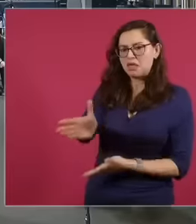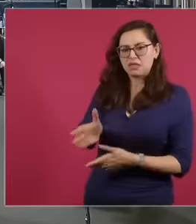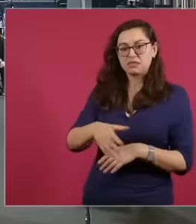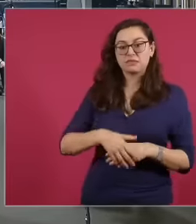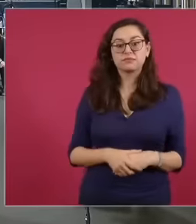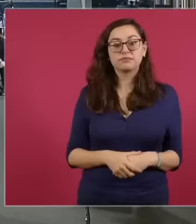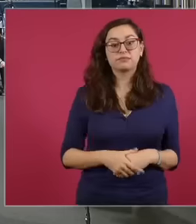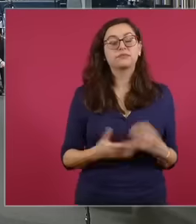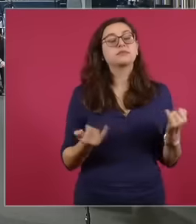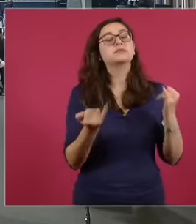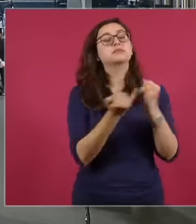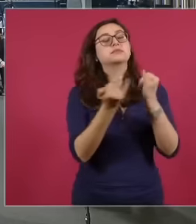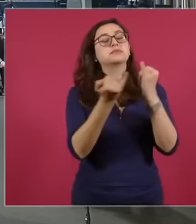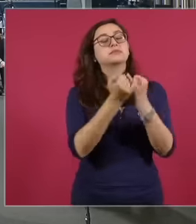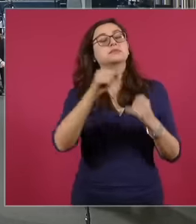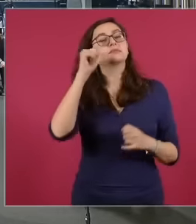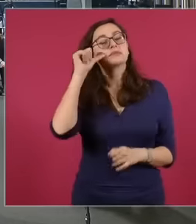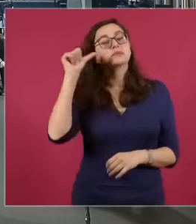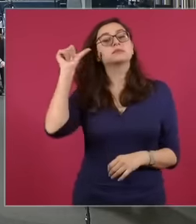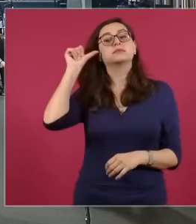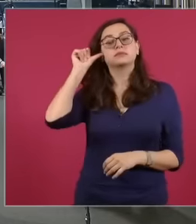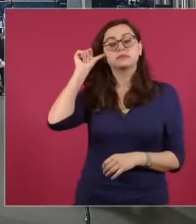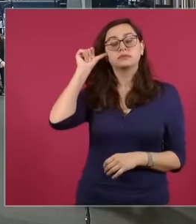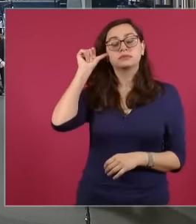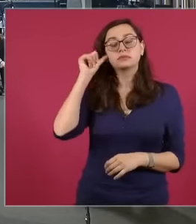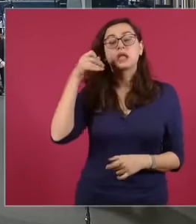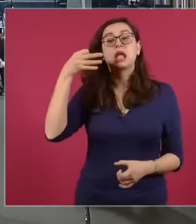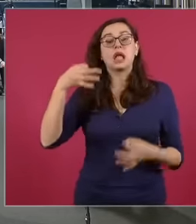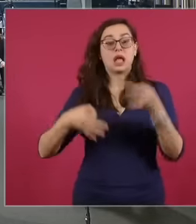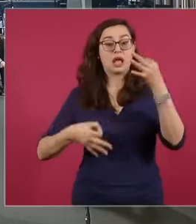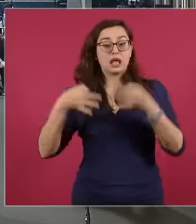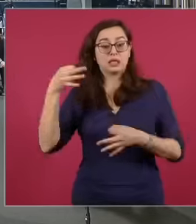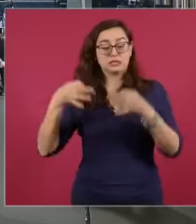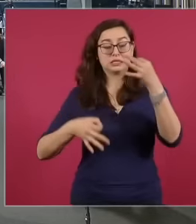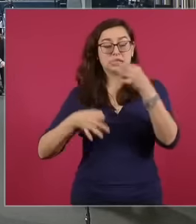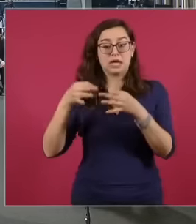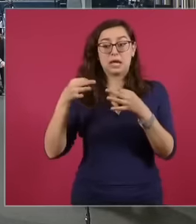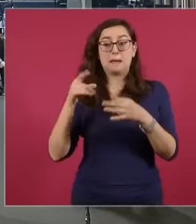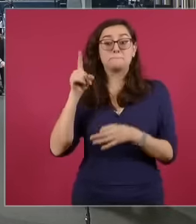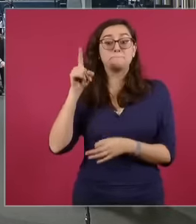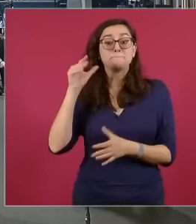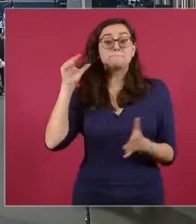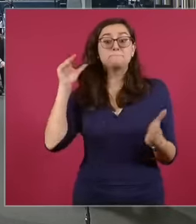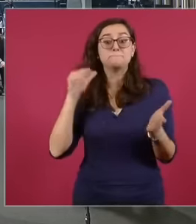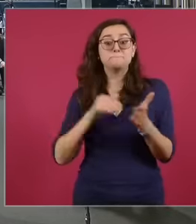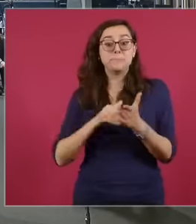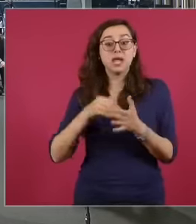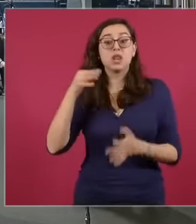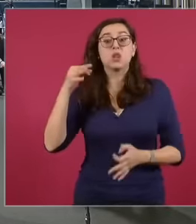a conference by judges and more than 1000 judges and magistrates precisely asked the